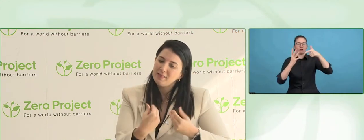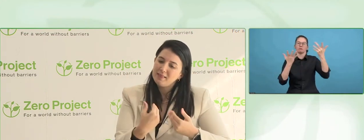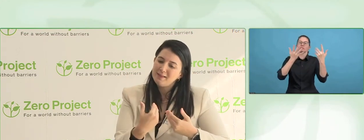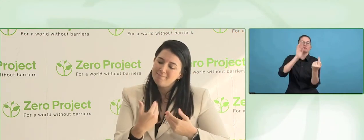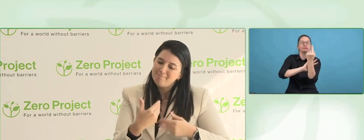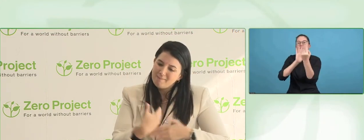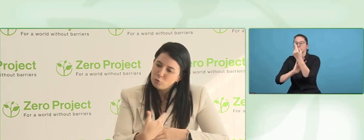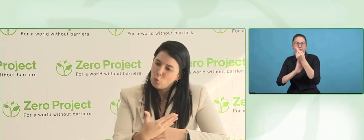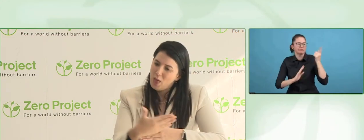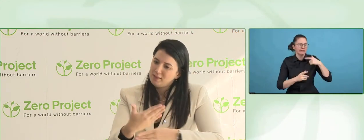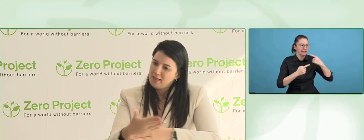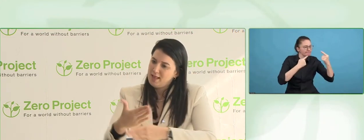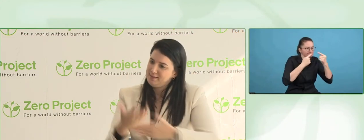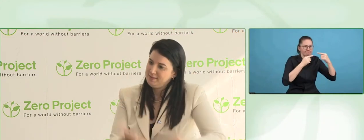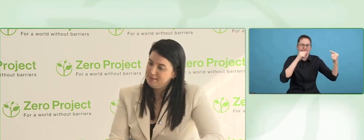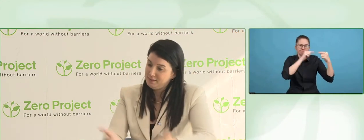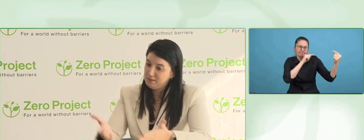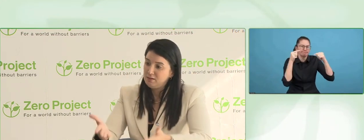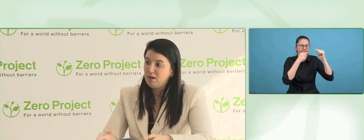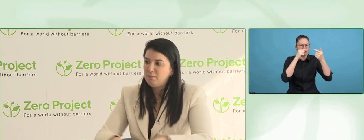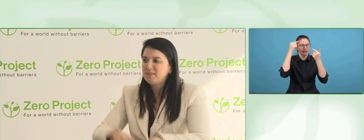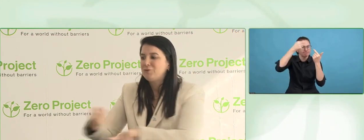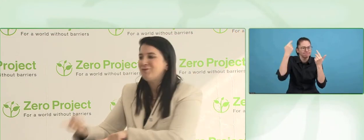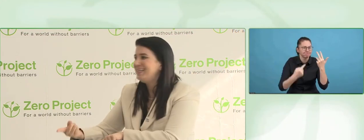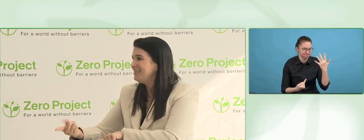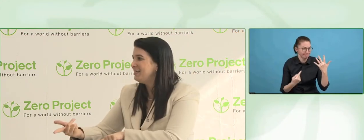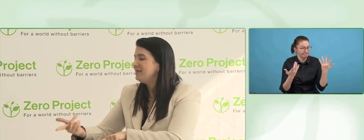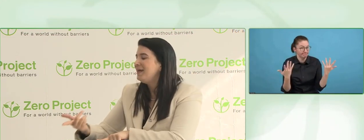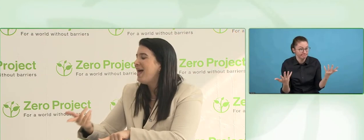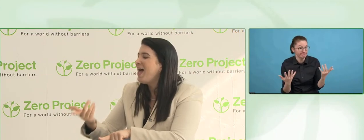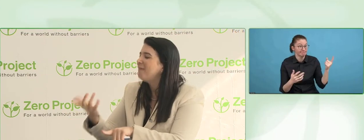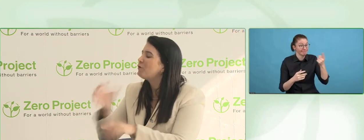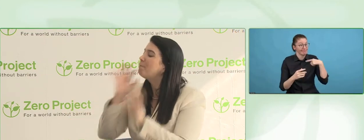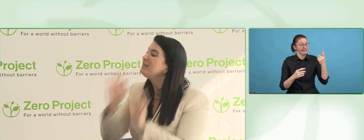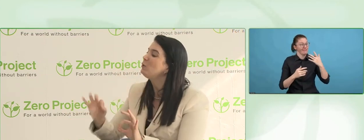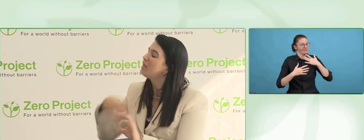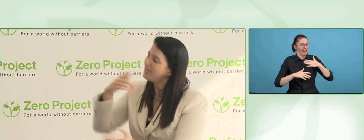explain over and over and over again, but in the other side,